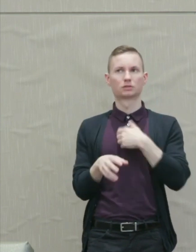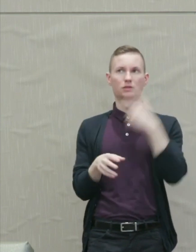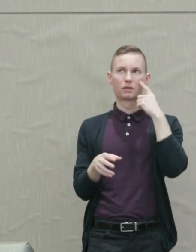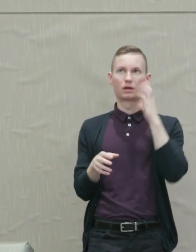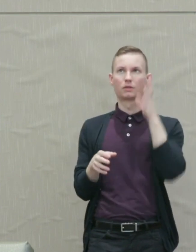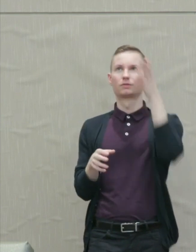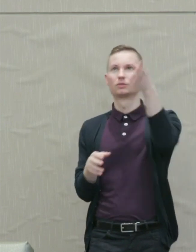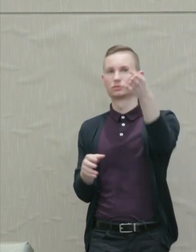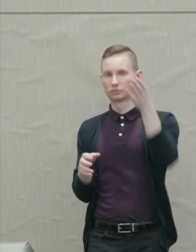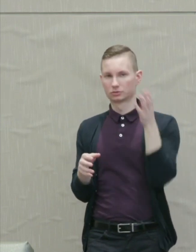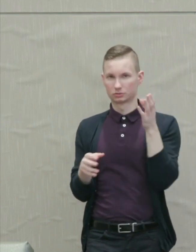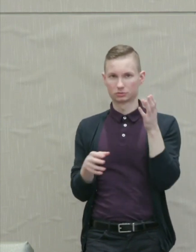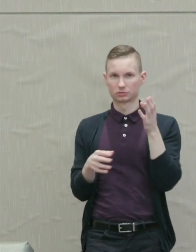in non-retributive ways.